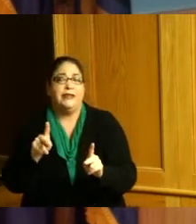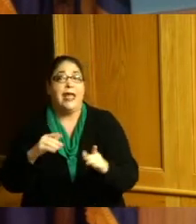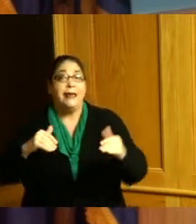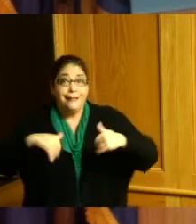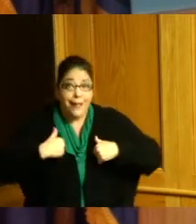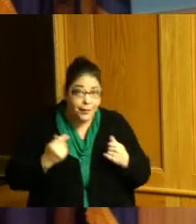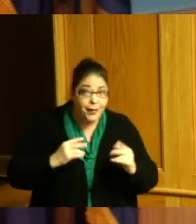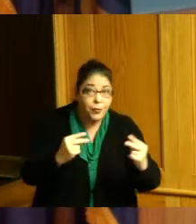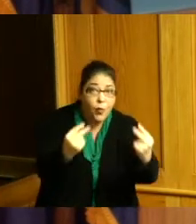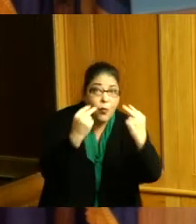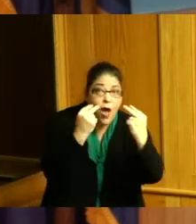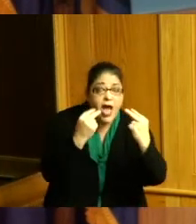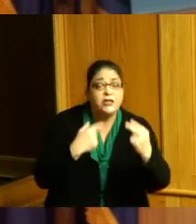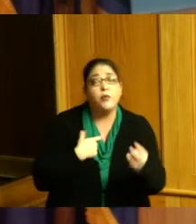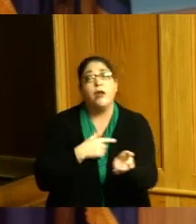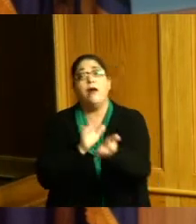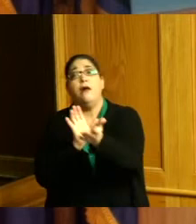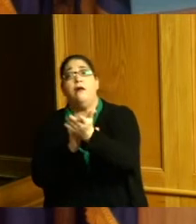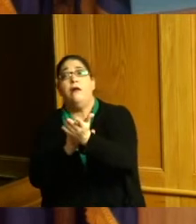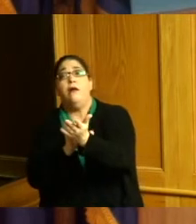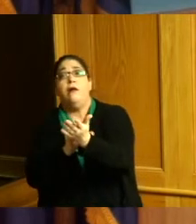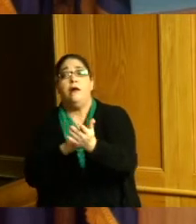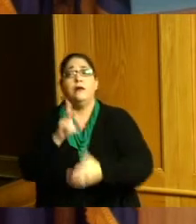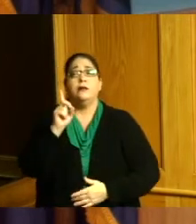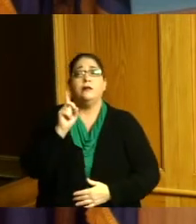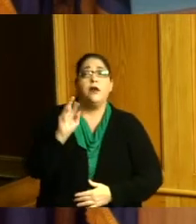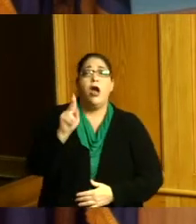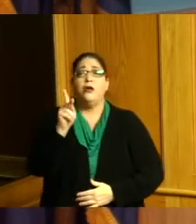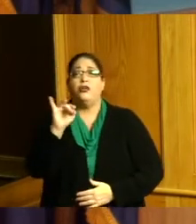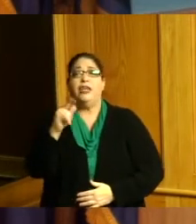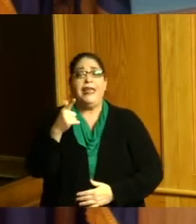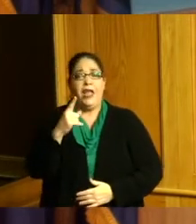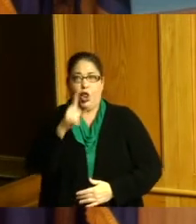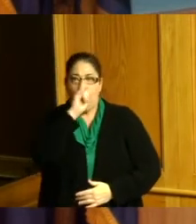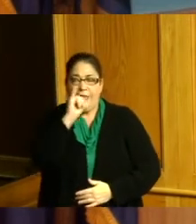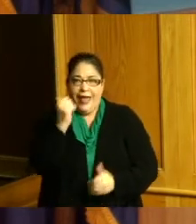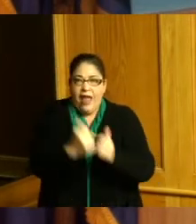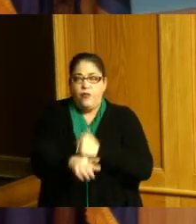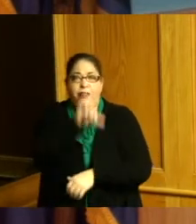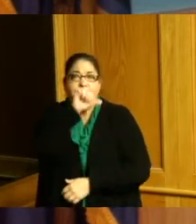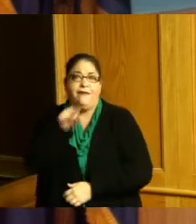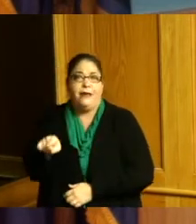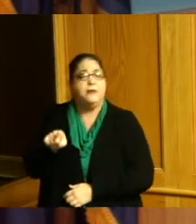sometimes we water Dr King down and feel like hey everybody love Dr King Dr King was an agitator